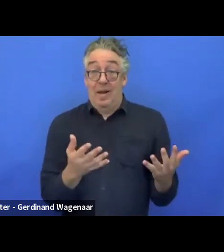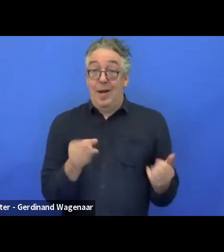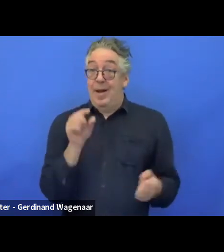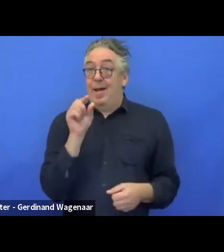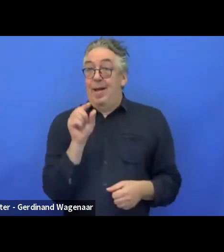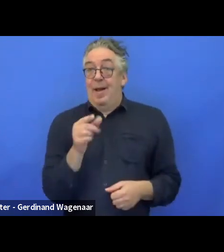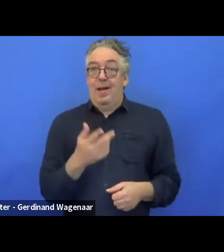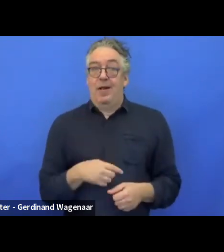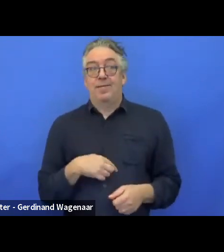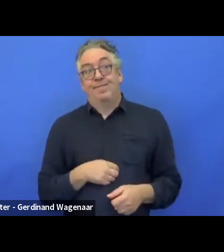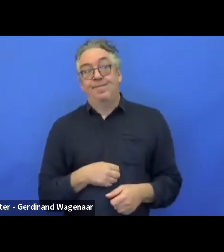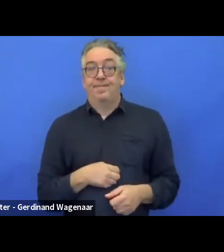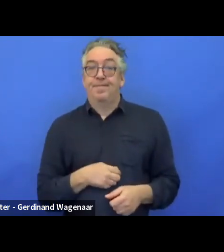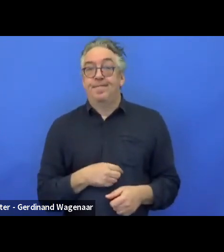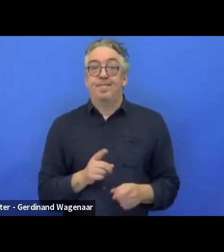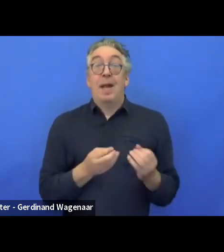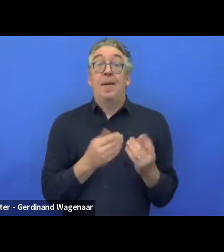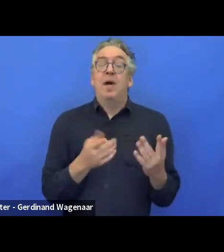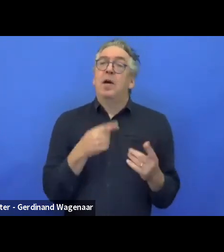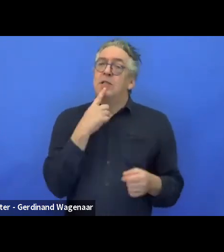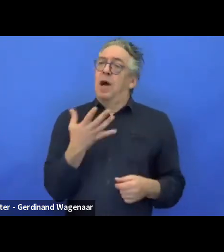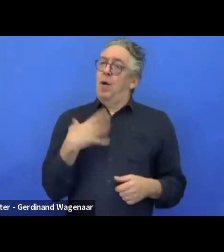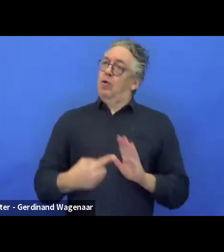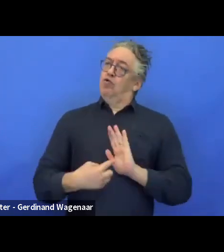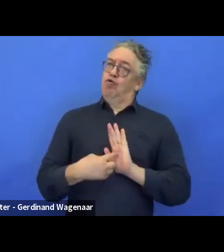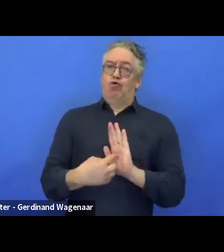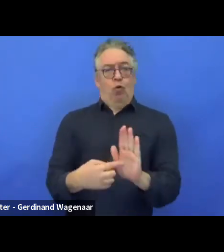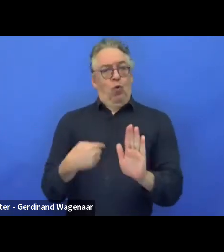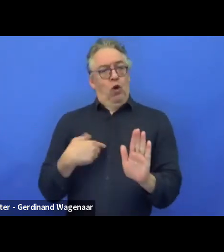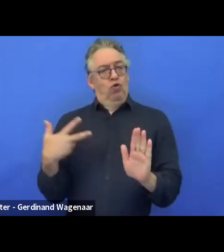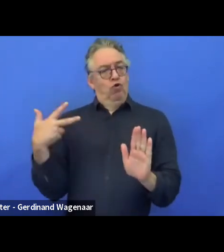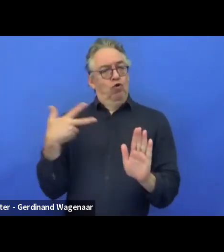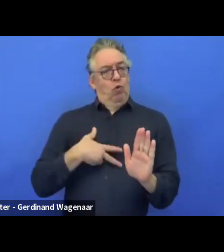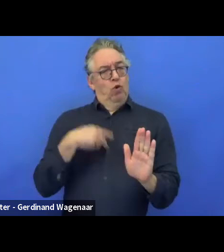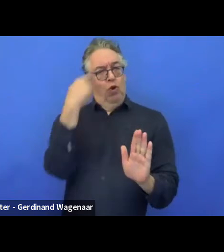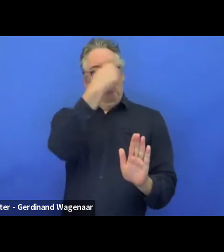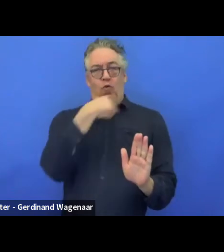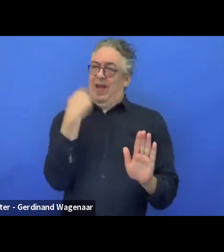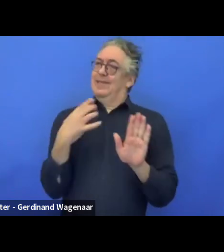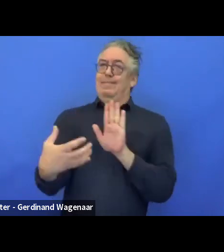They want to have the social responsibility side of their corporation fulfilled.